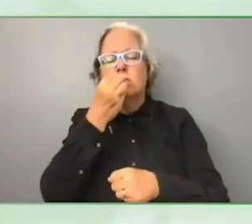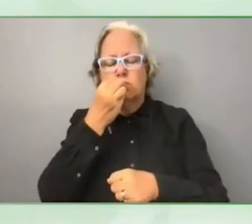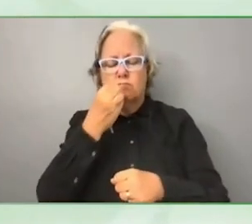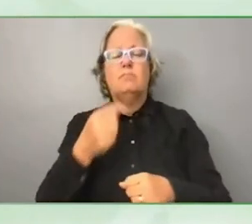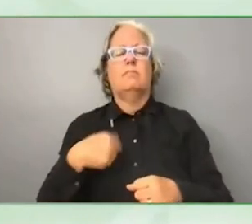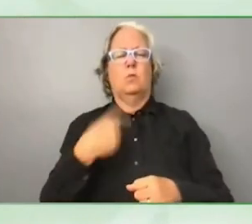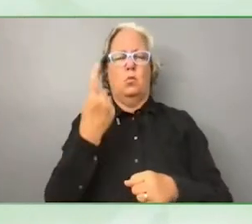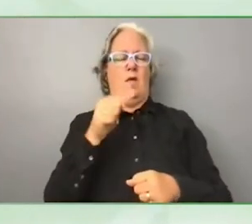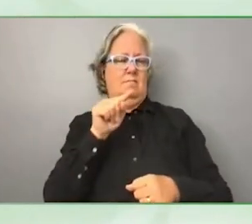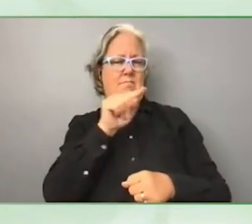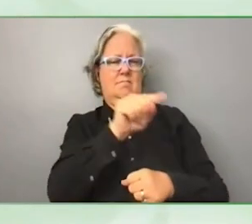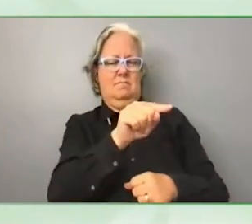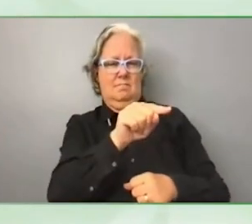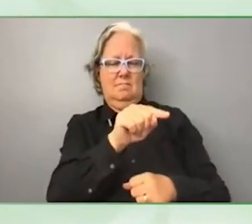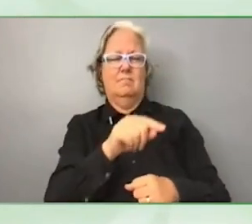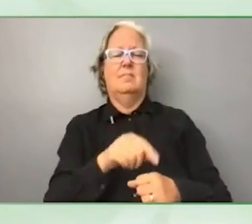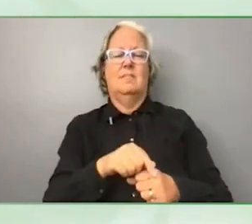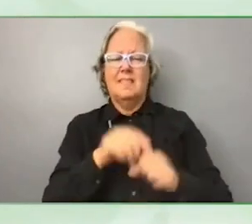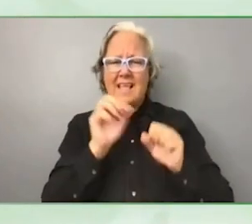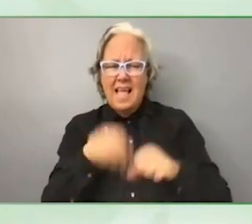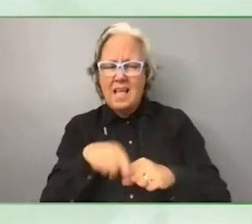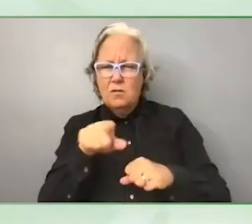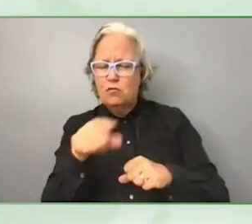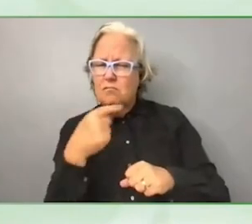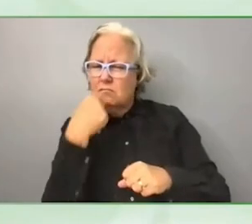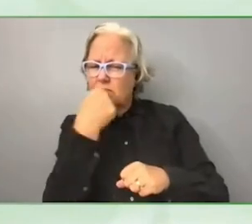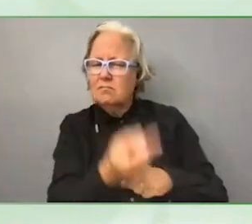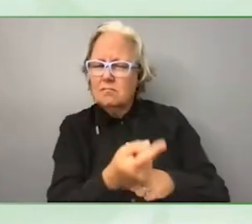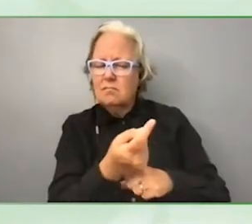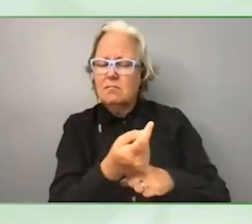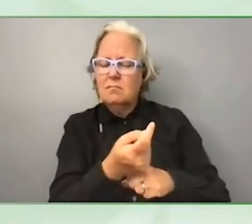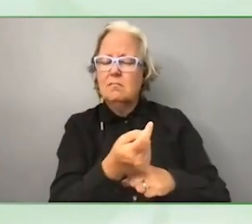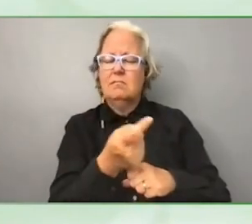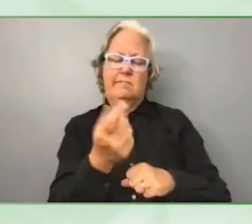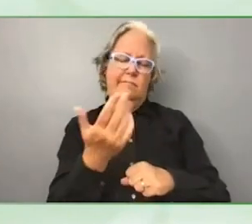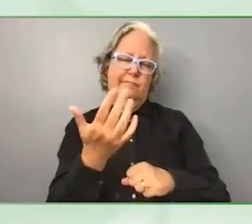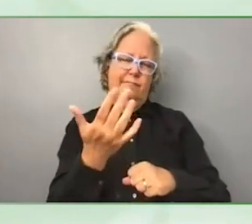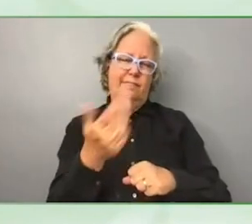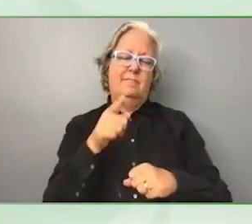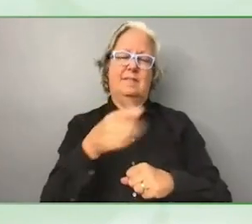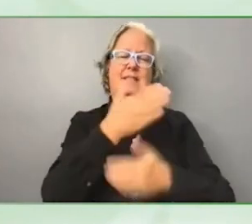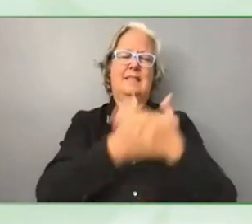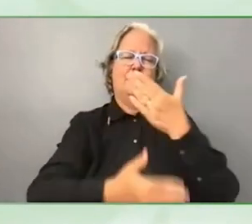Can you speak a little bit on the disability approach and how you